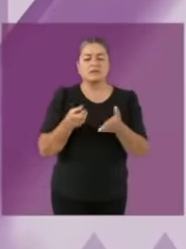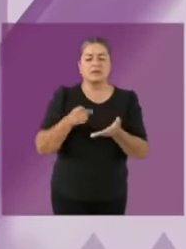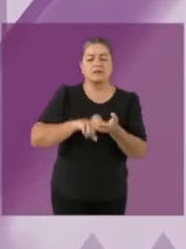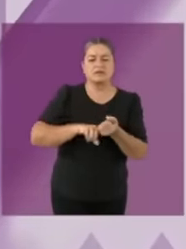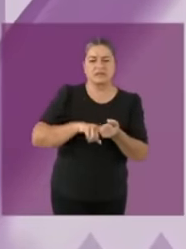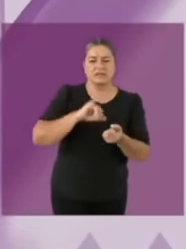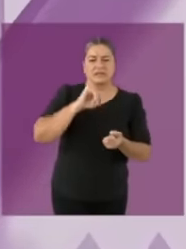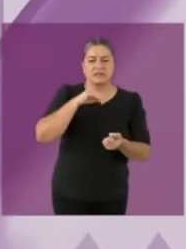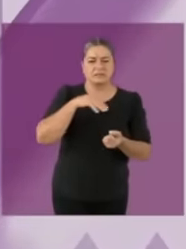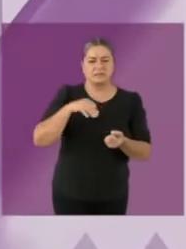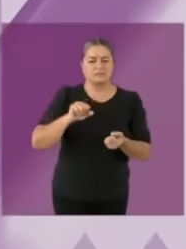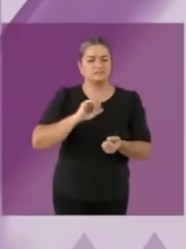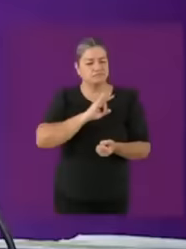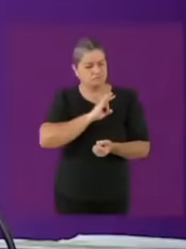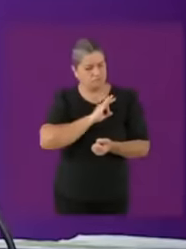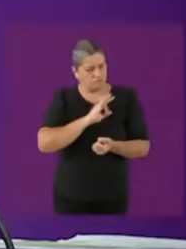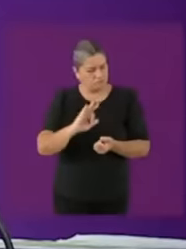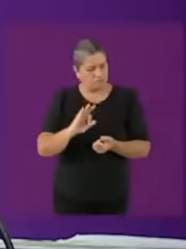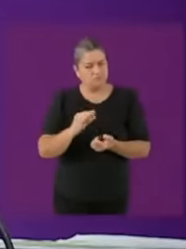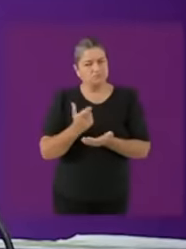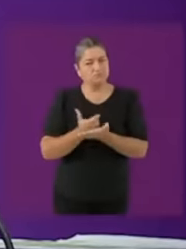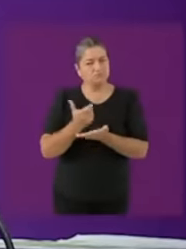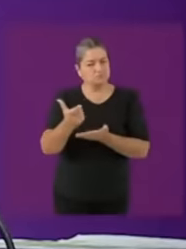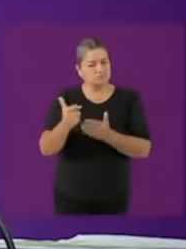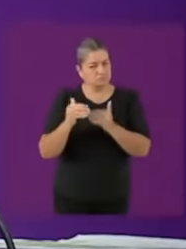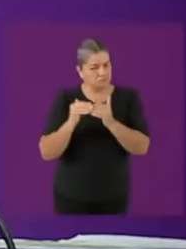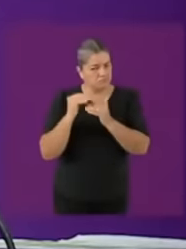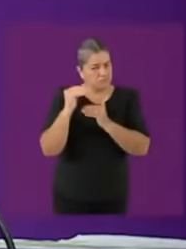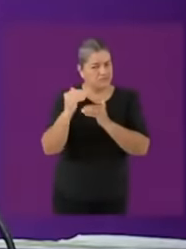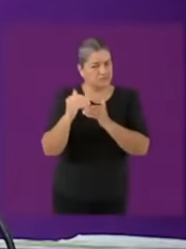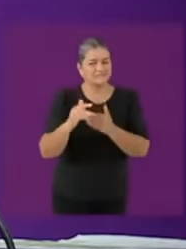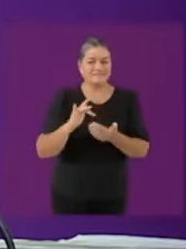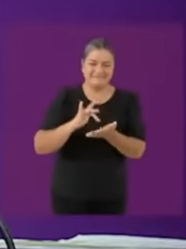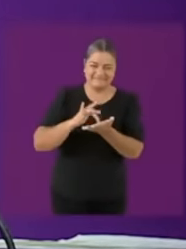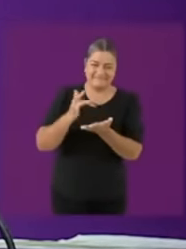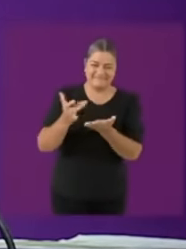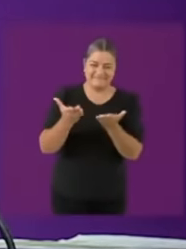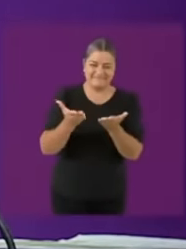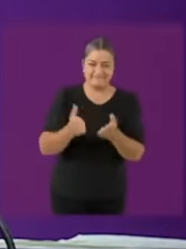about the social programs that you mention for To finance them, greater collection would be required.